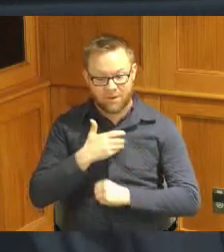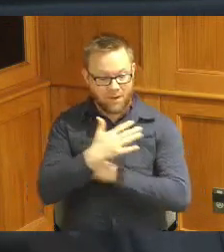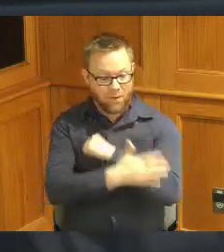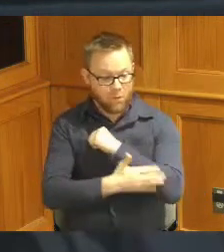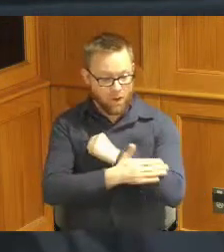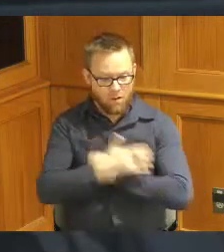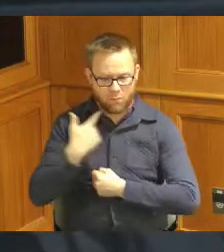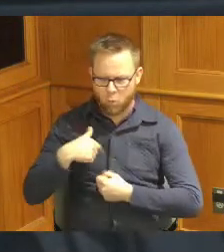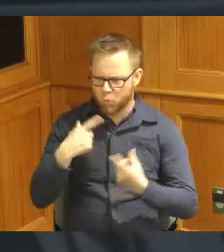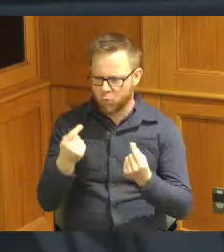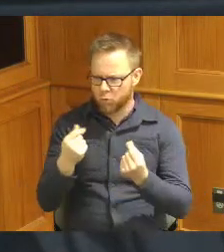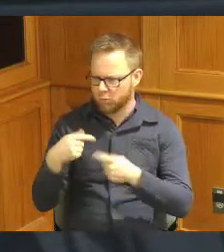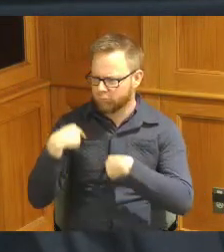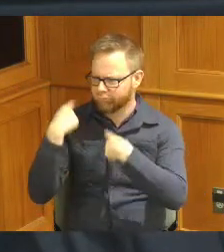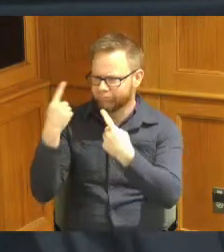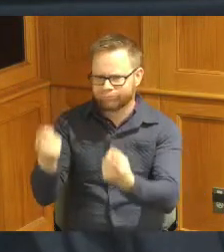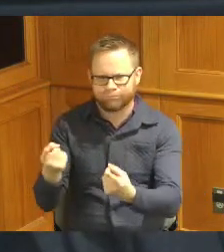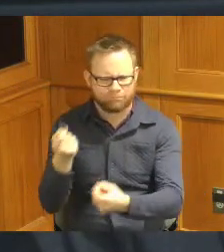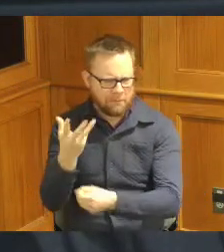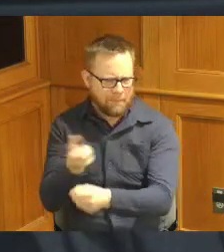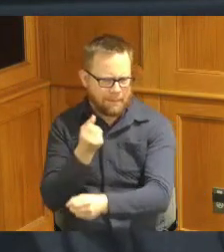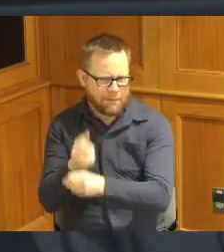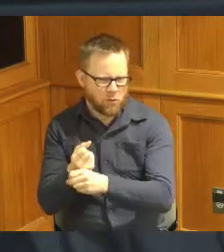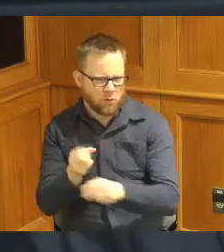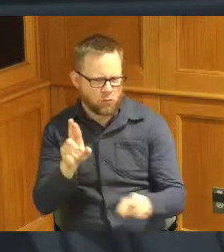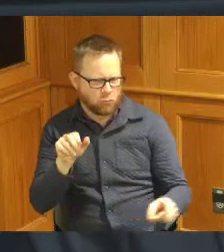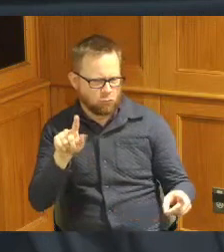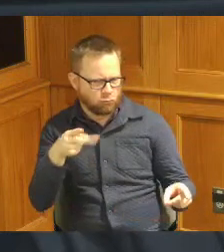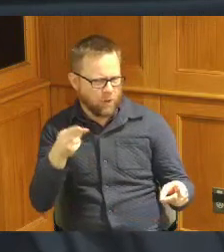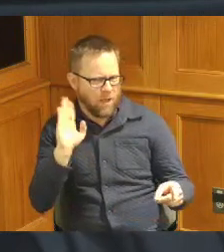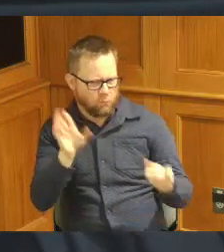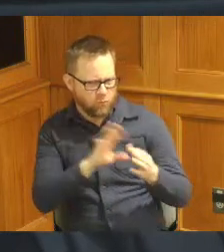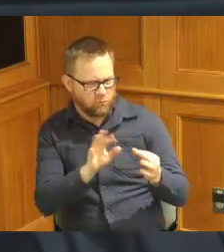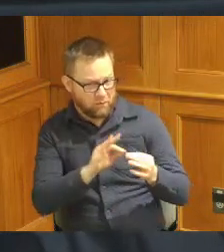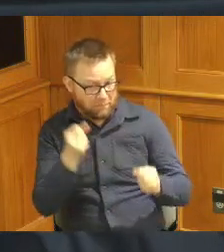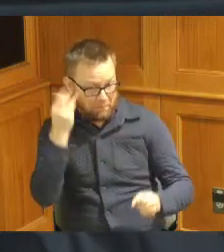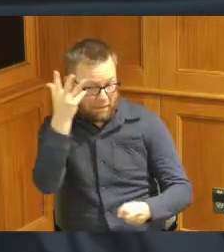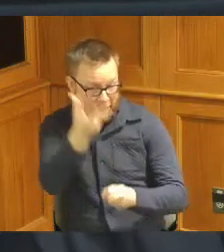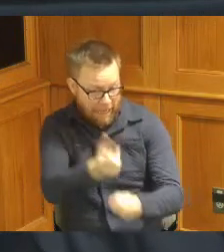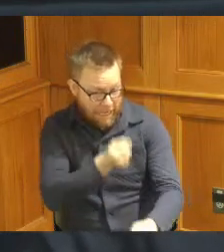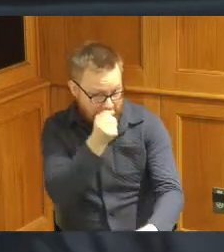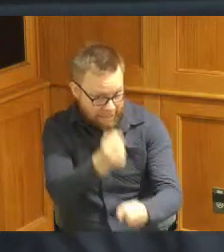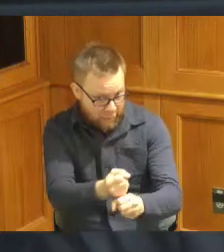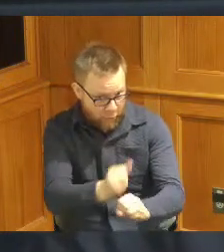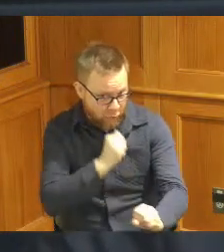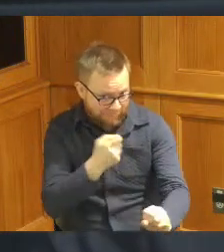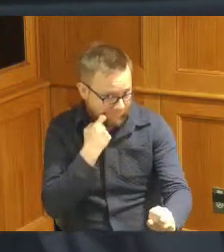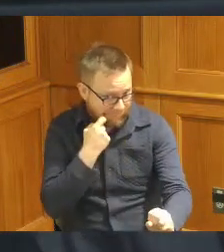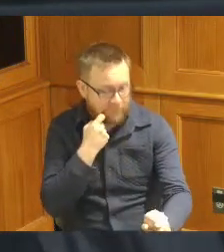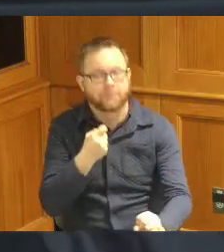doing over the years as Ralph would remind us but also kind of ramping up some of the efforts